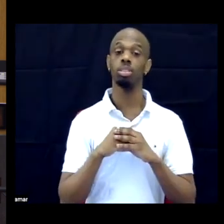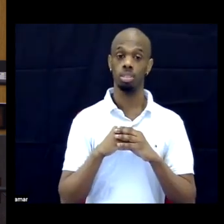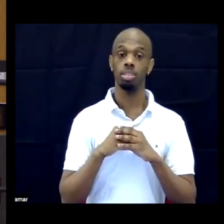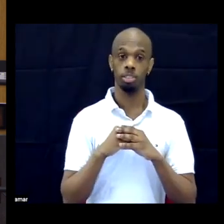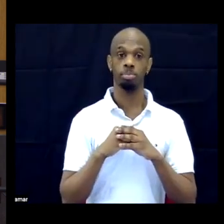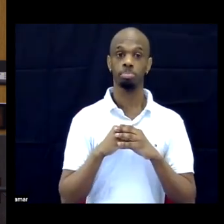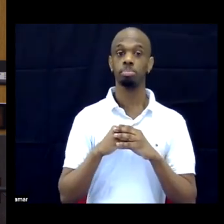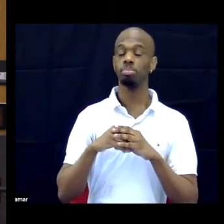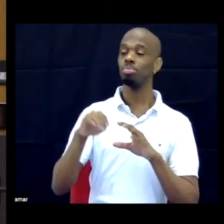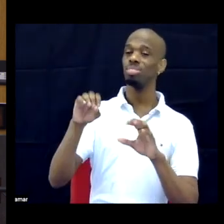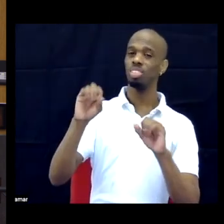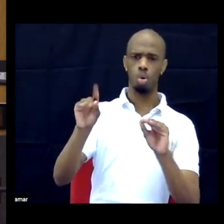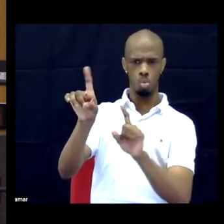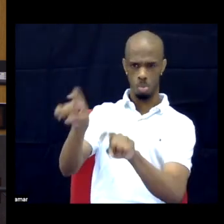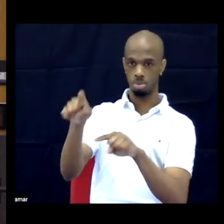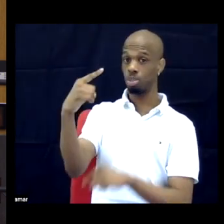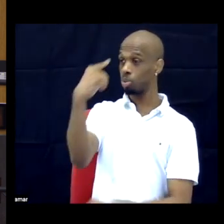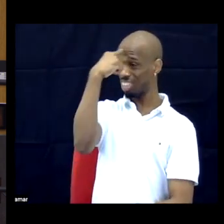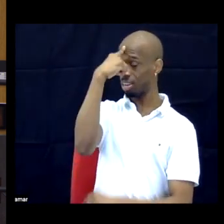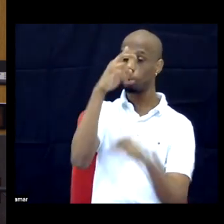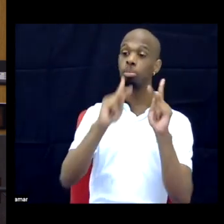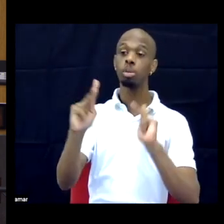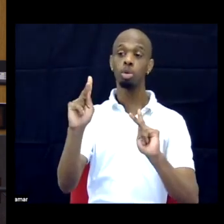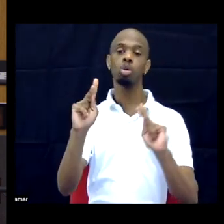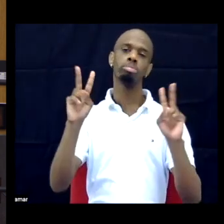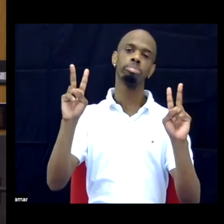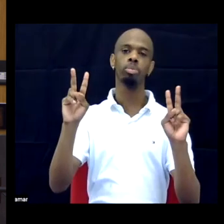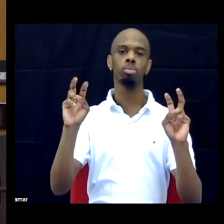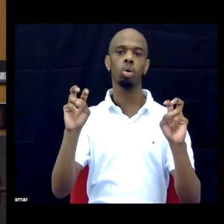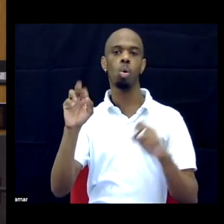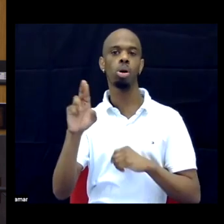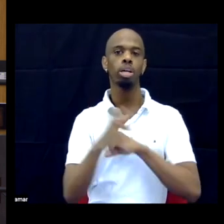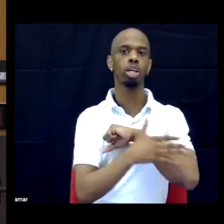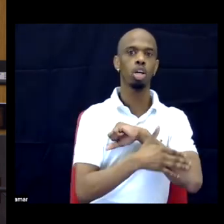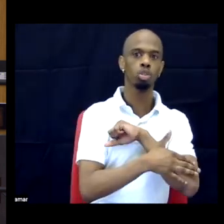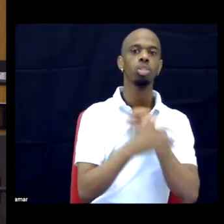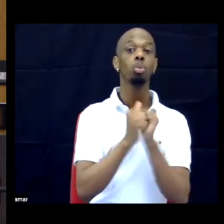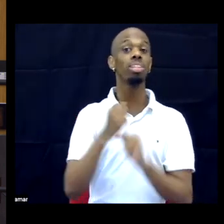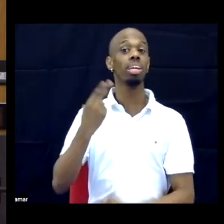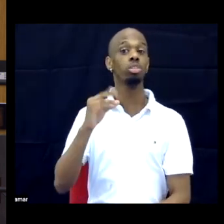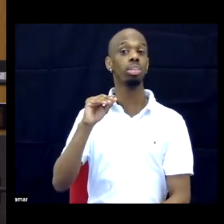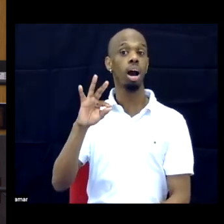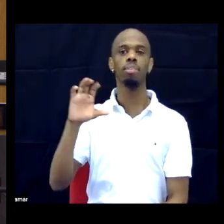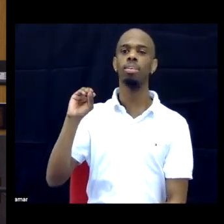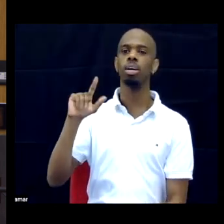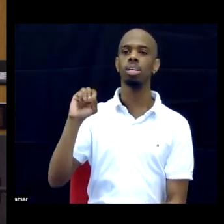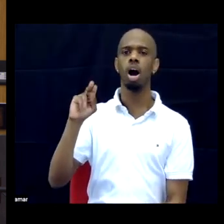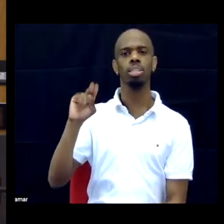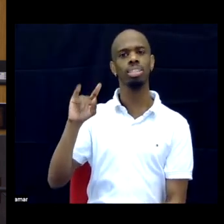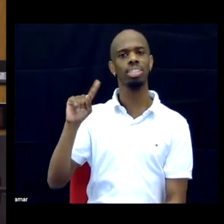Do you think people/countries with a history of colonization have parallels with black